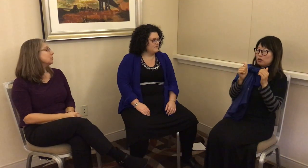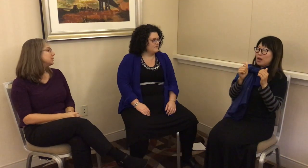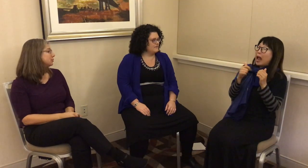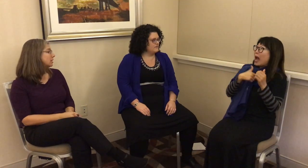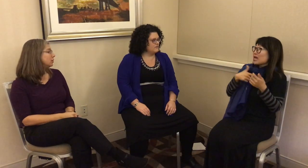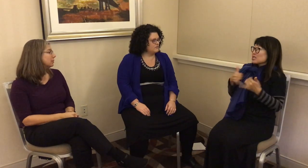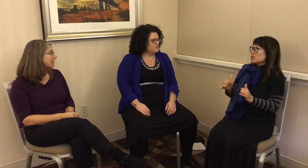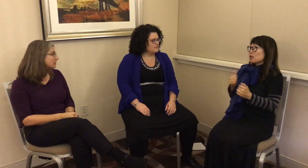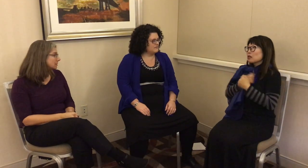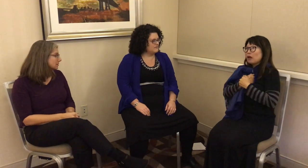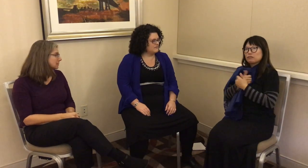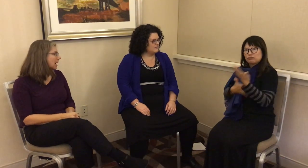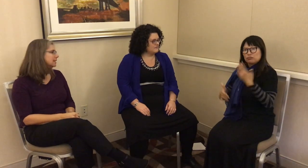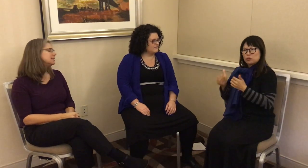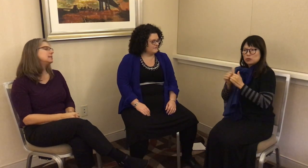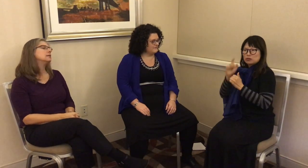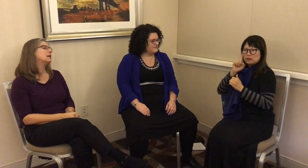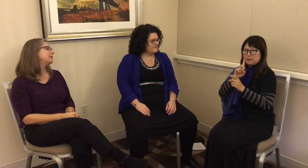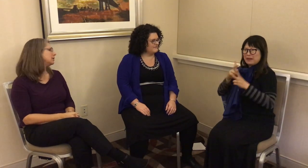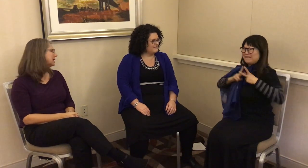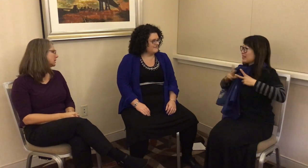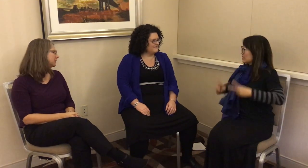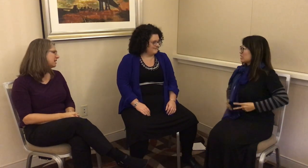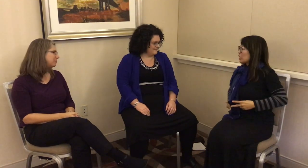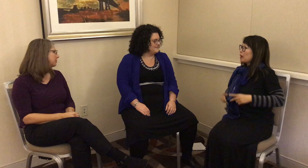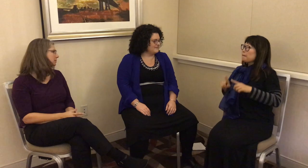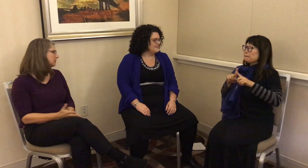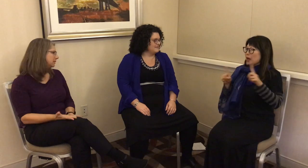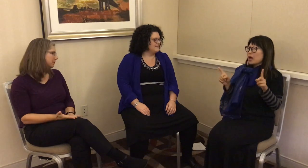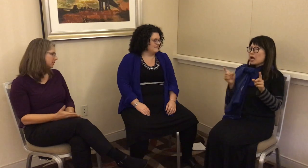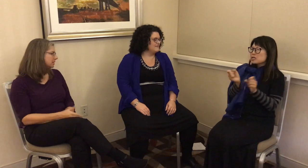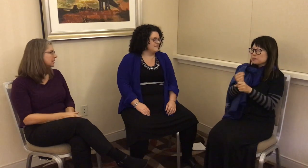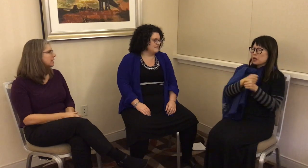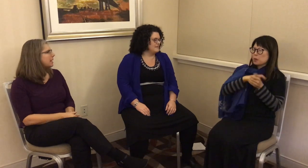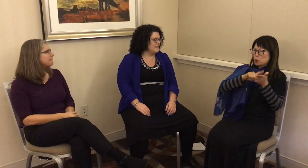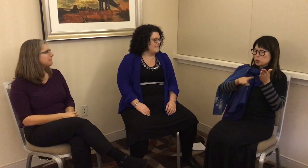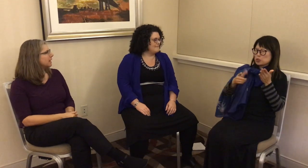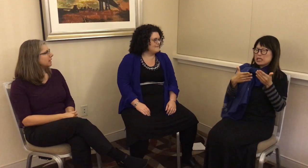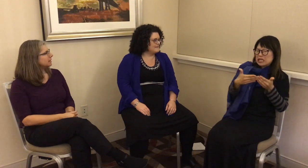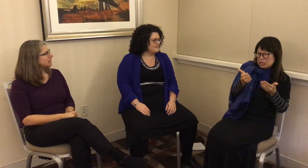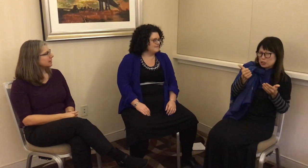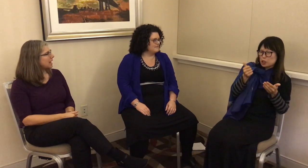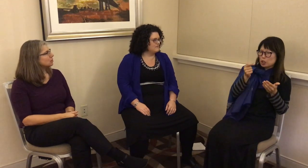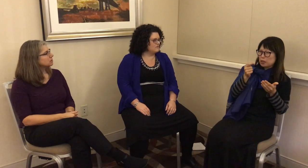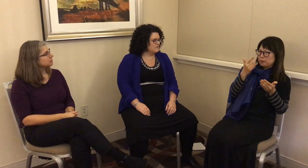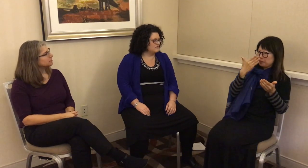research on a new level. I still love interacting with deaf people in person. But it allows